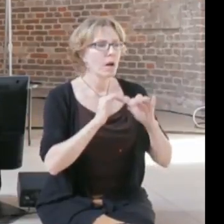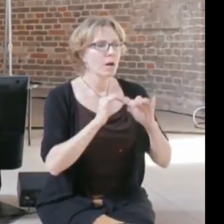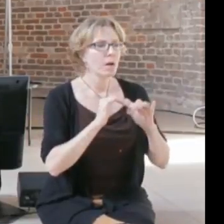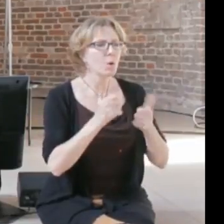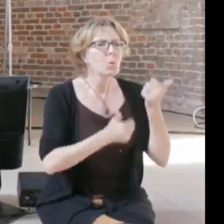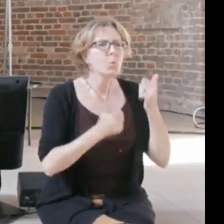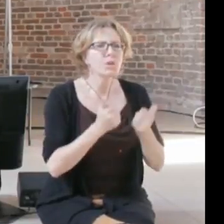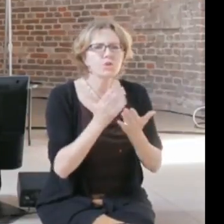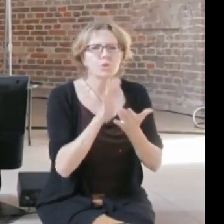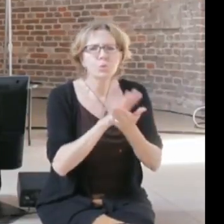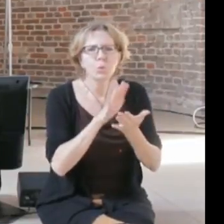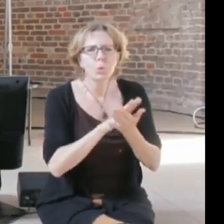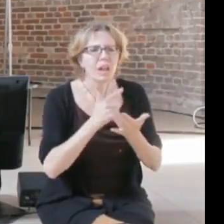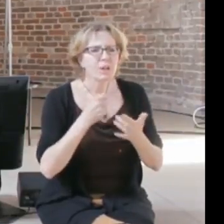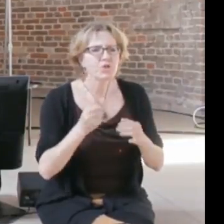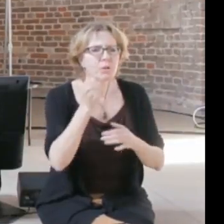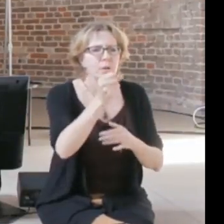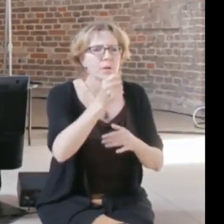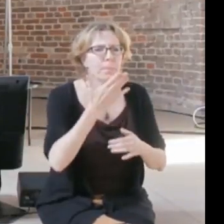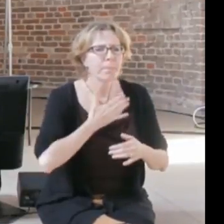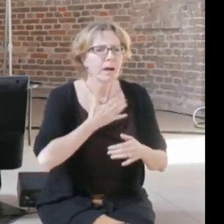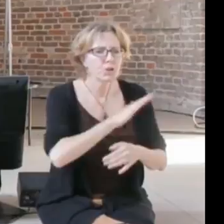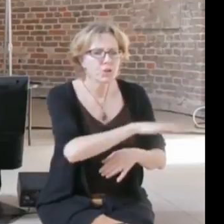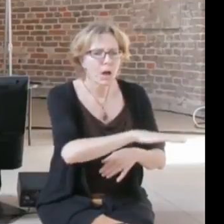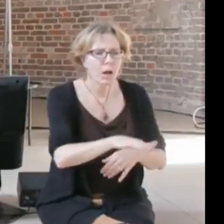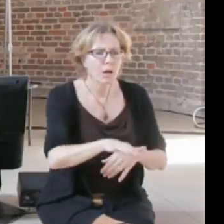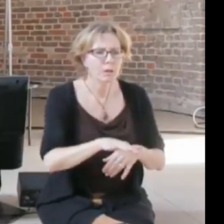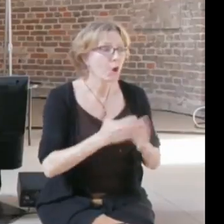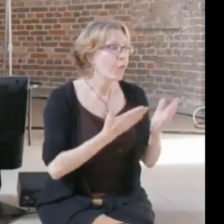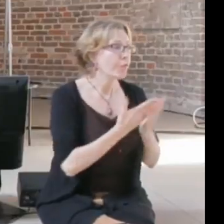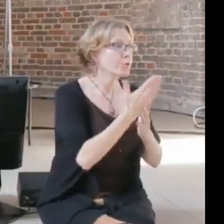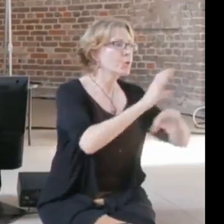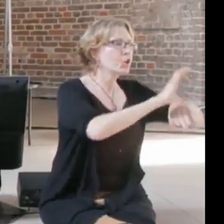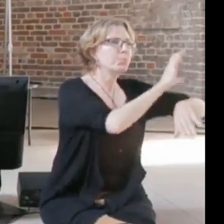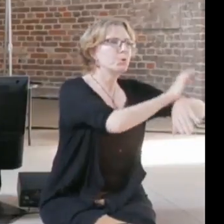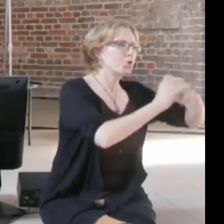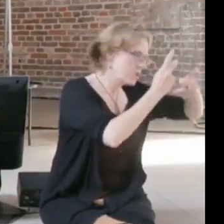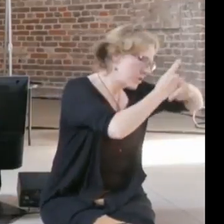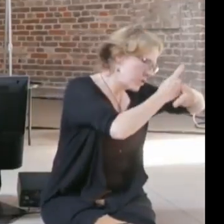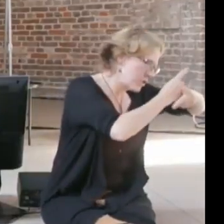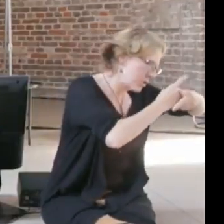the question whether the police is patrolling in your street or not is decided by algorithms,